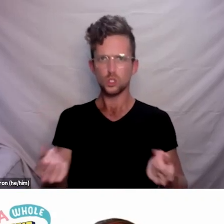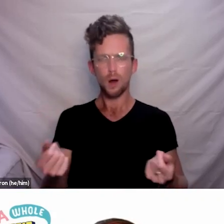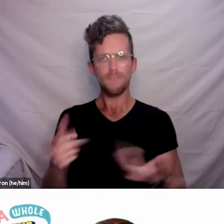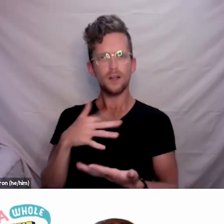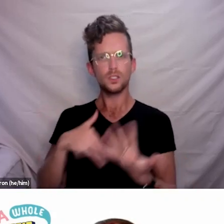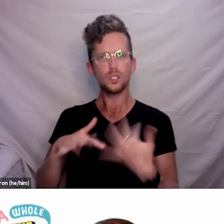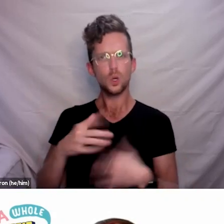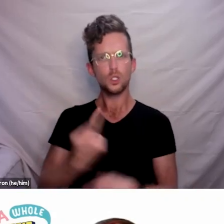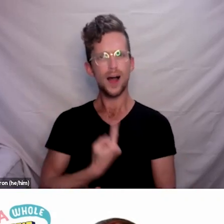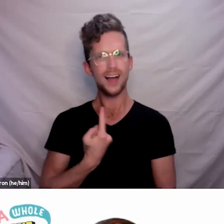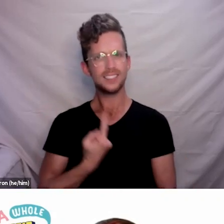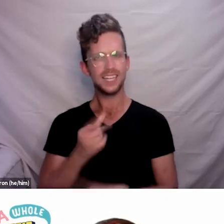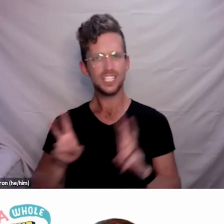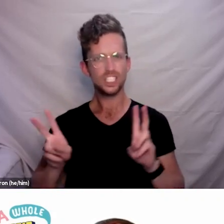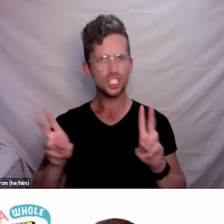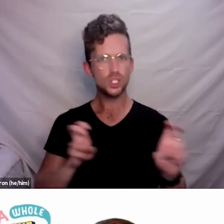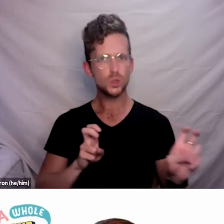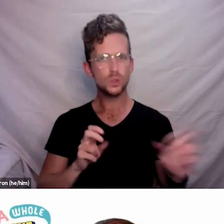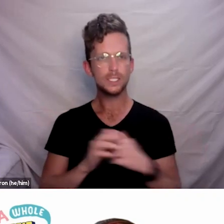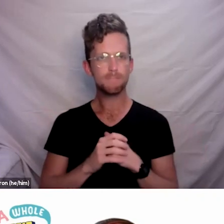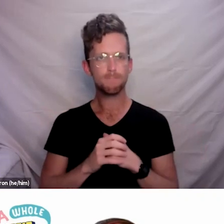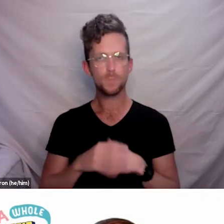and this is also happening through local people and groups.